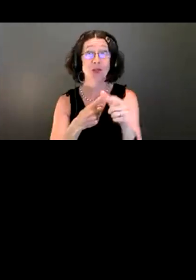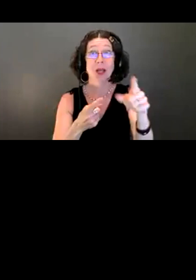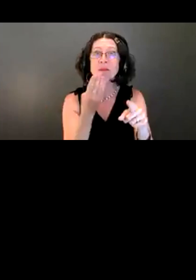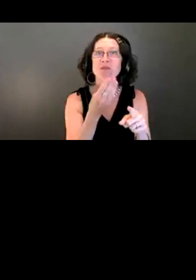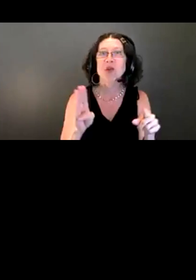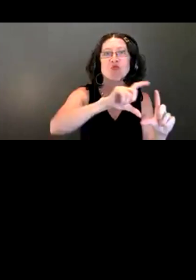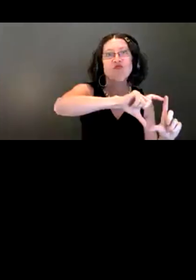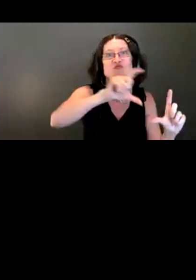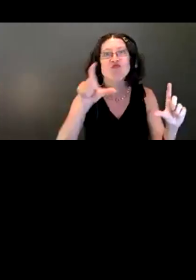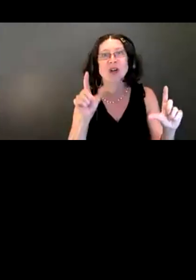trailhead name and address.